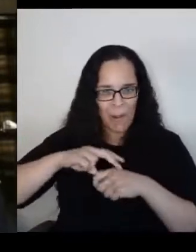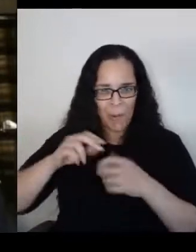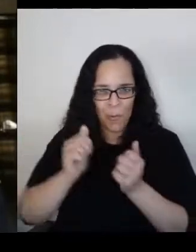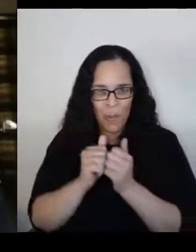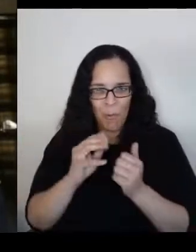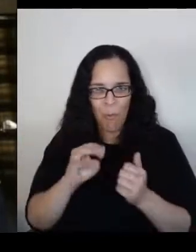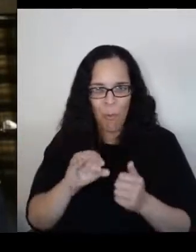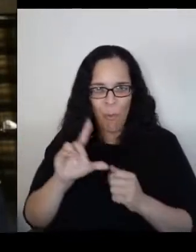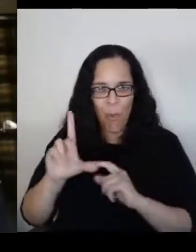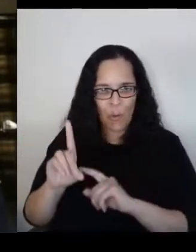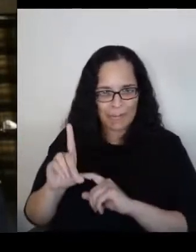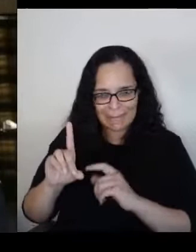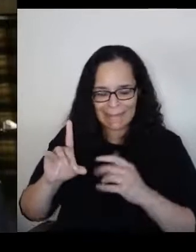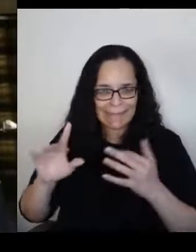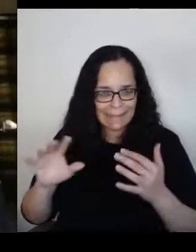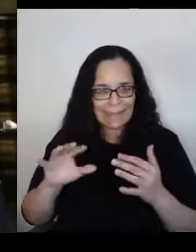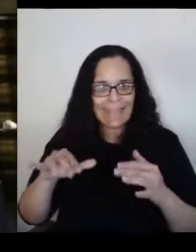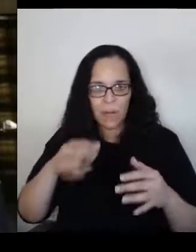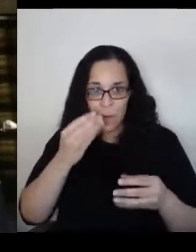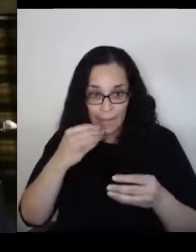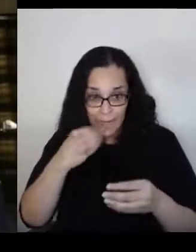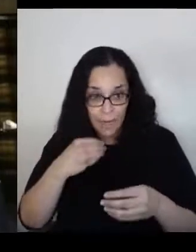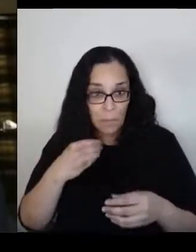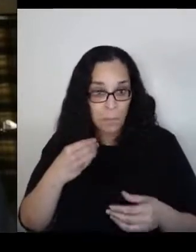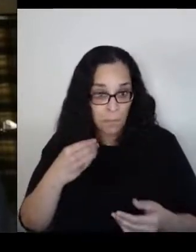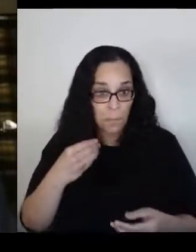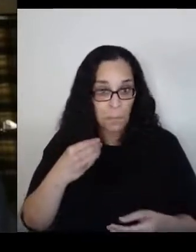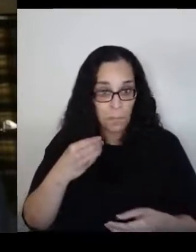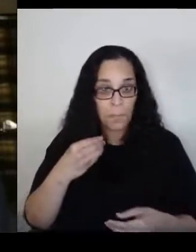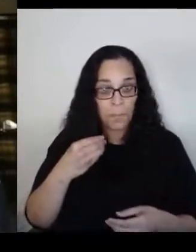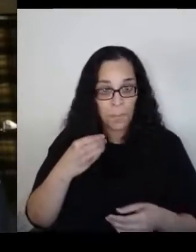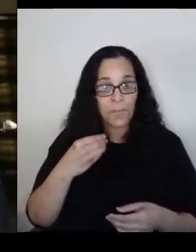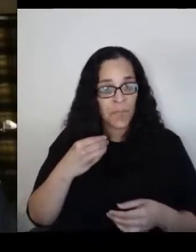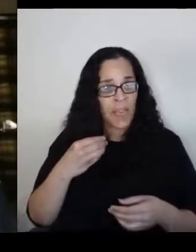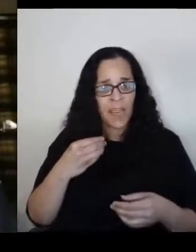and those are some of the things I remember.